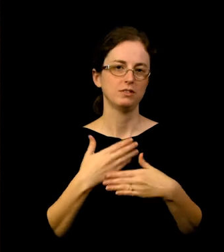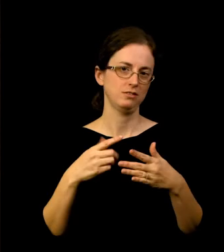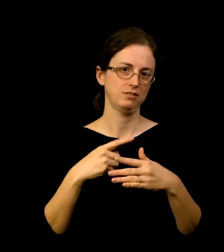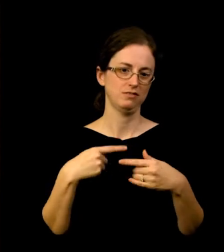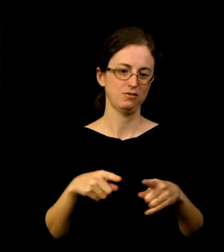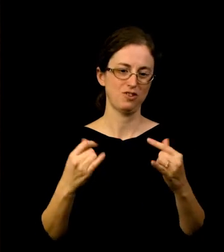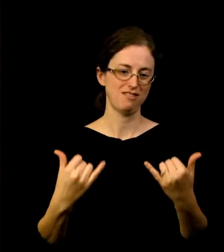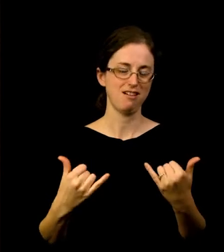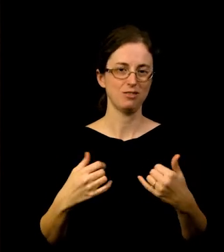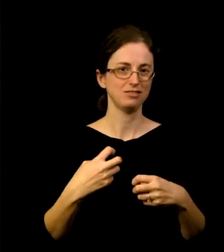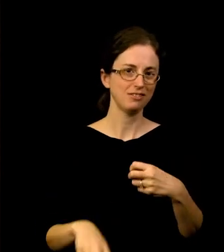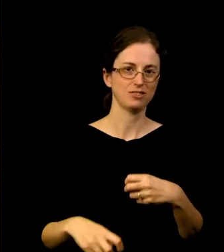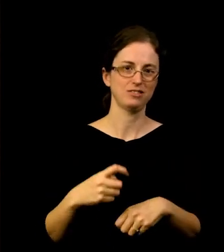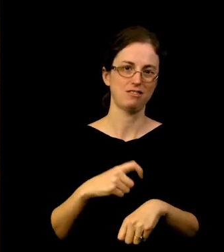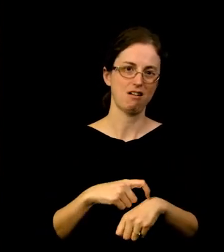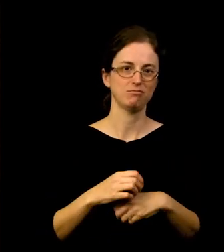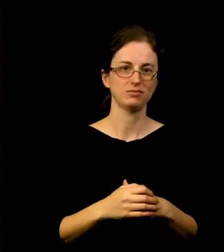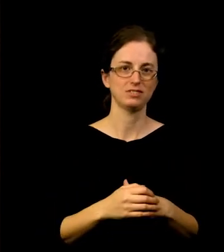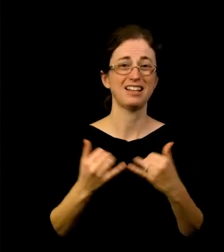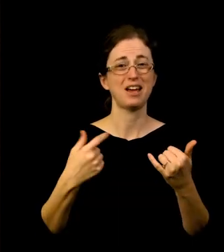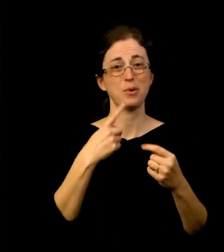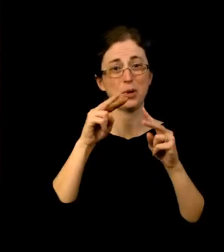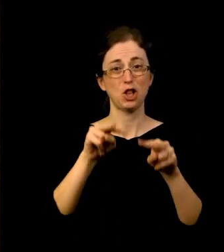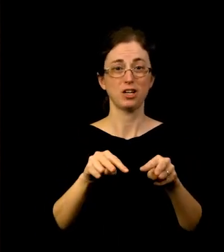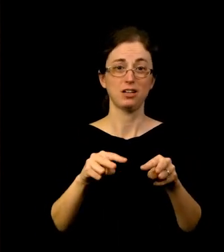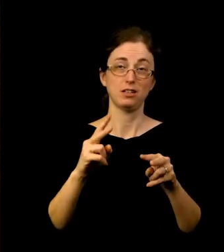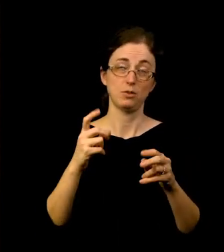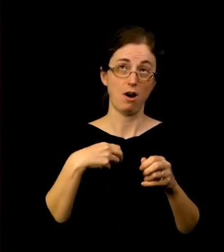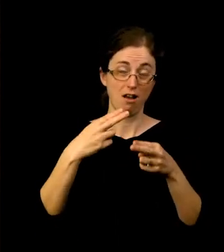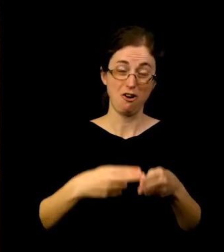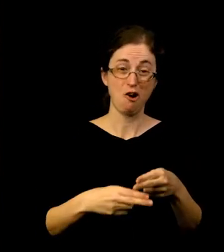When we look at all 3 of what I call the “COVID years” - that is 2020,